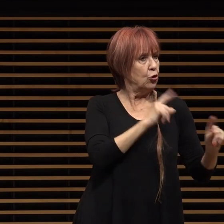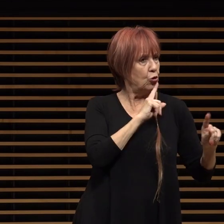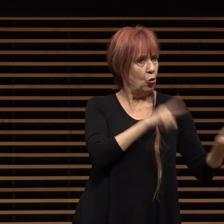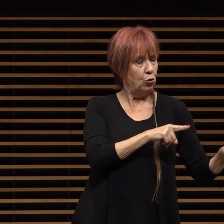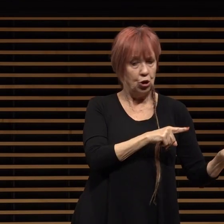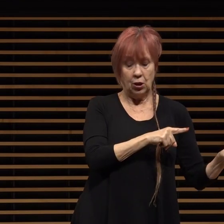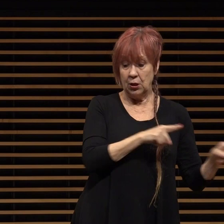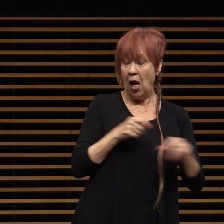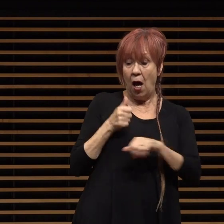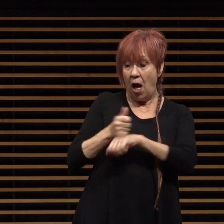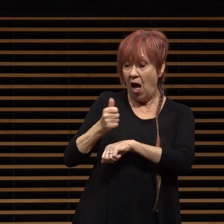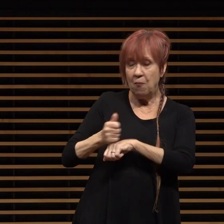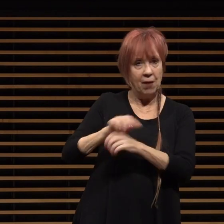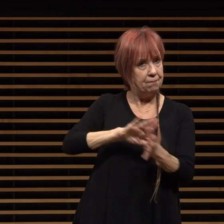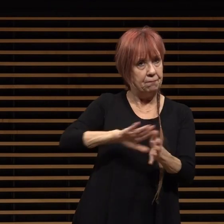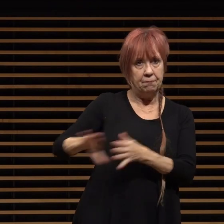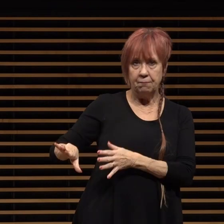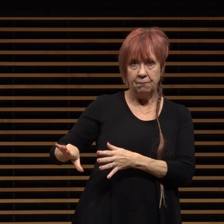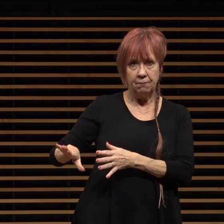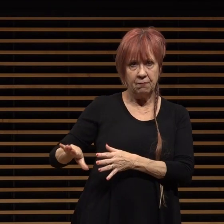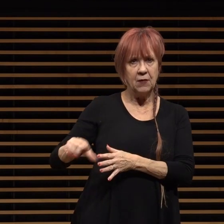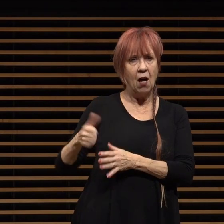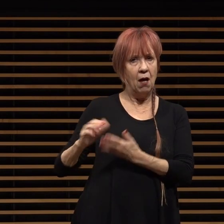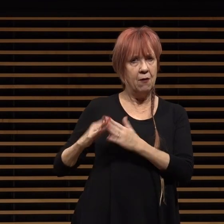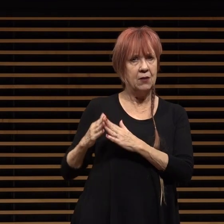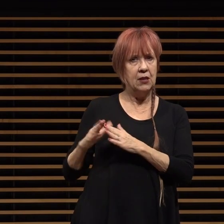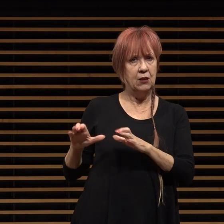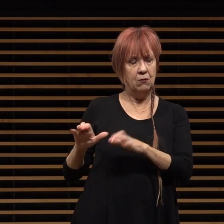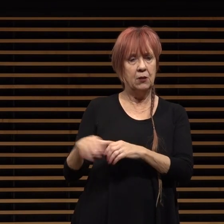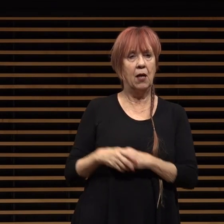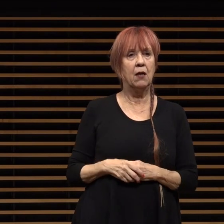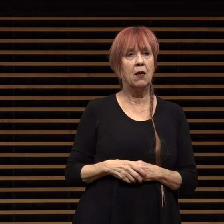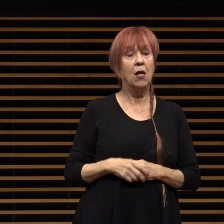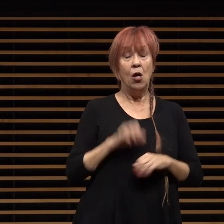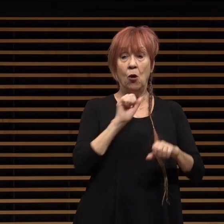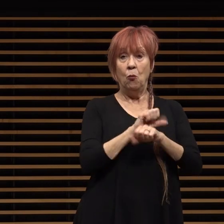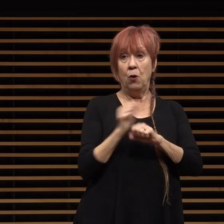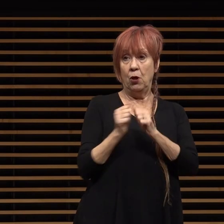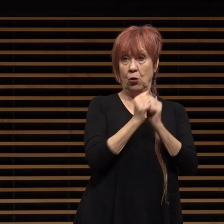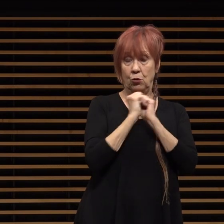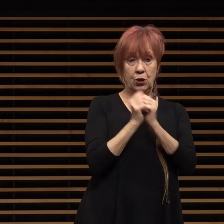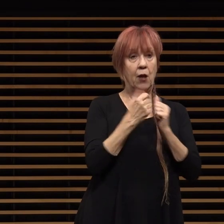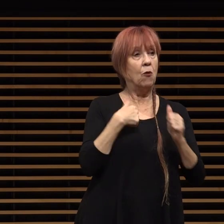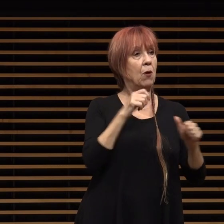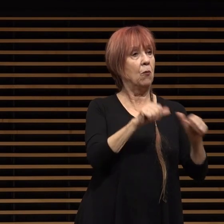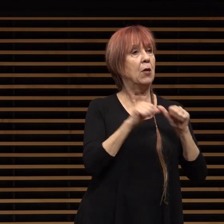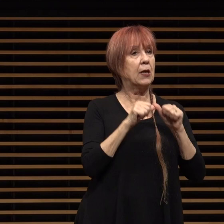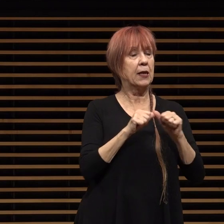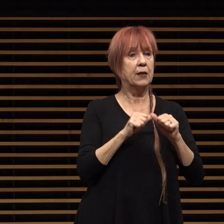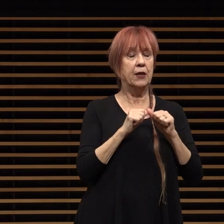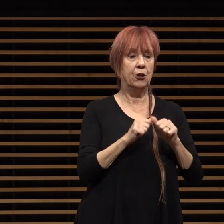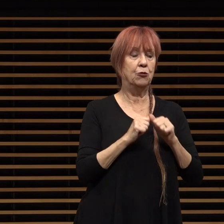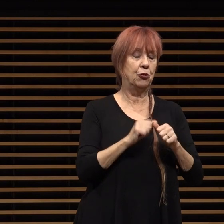blame game that has plagued other communities by working together we will continue to